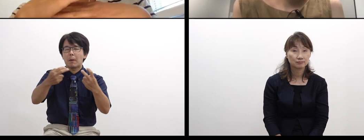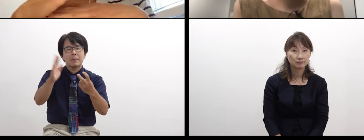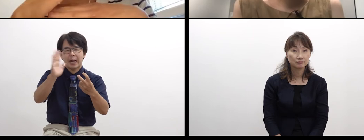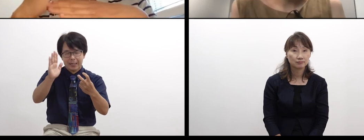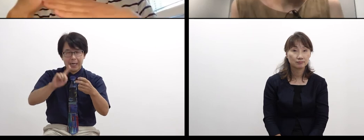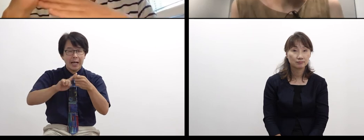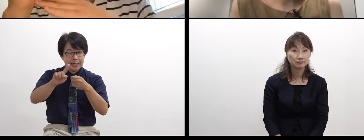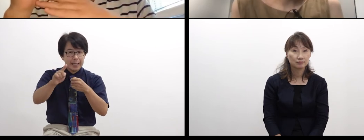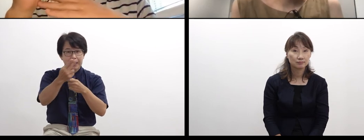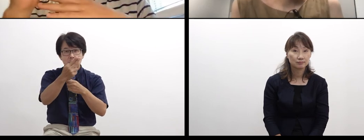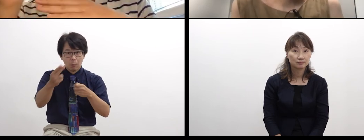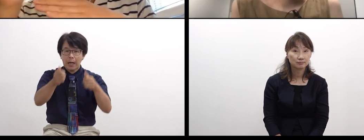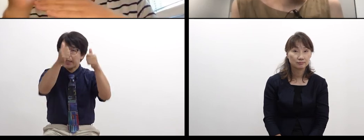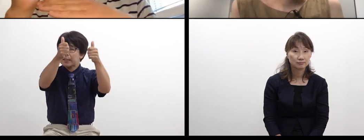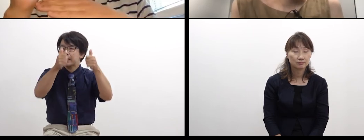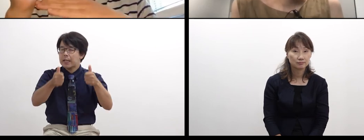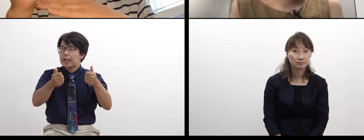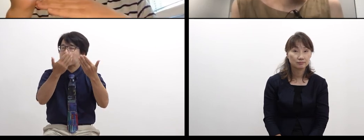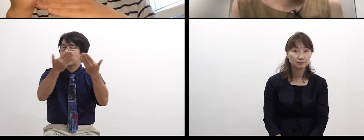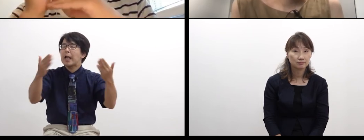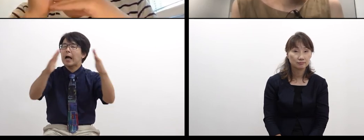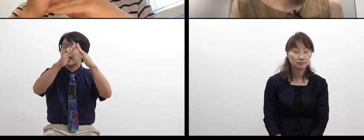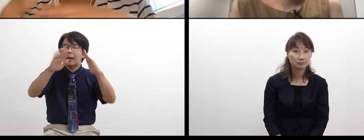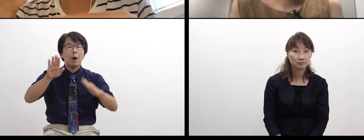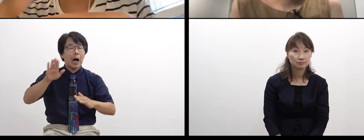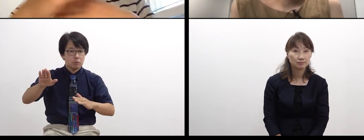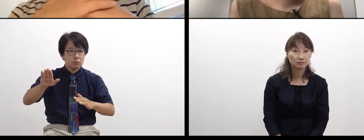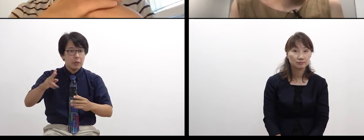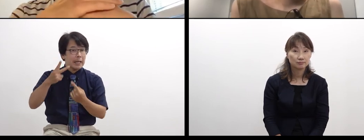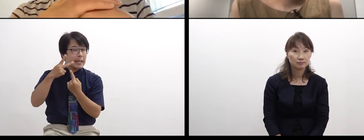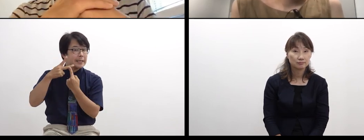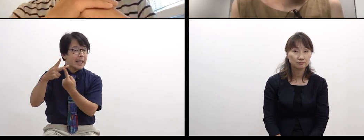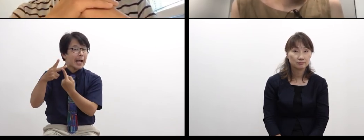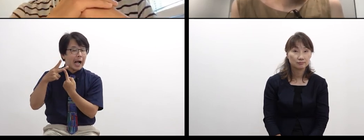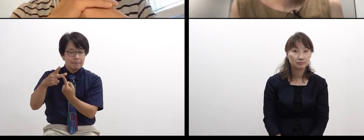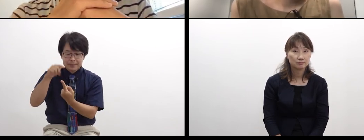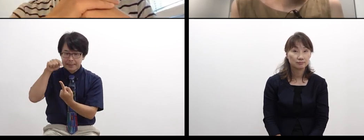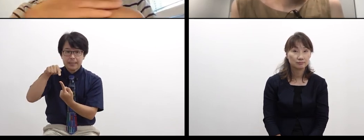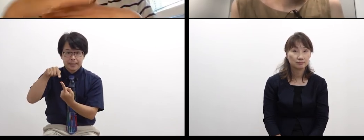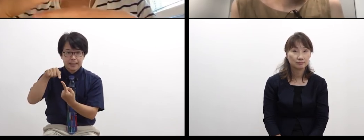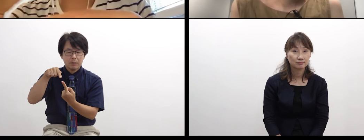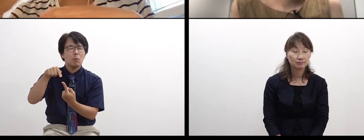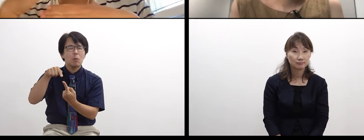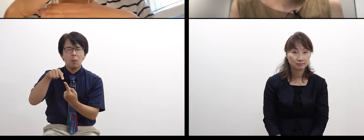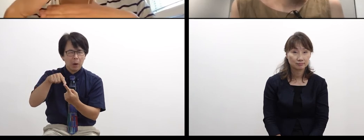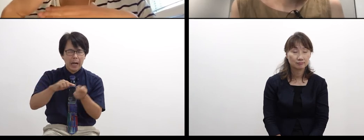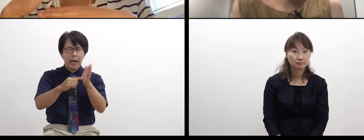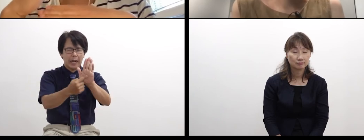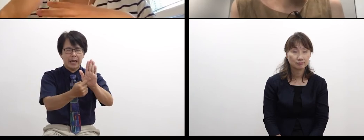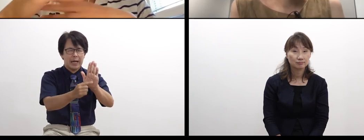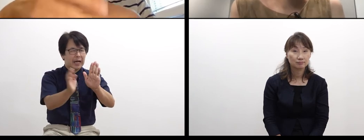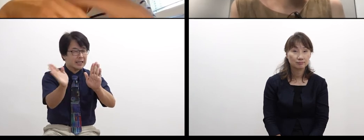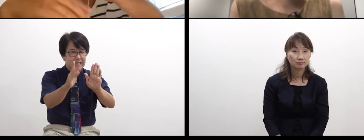and maybe we won’t show the letters themselves,